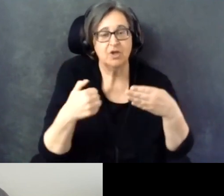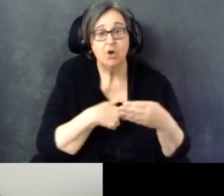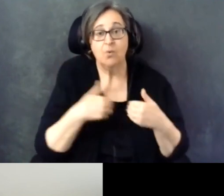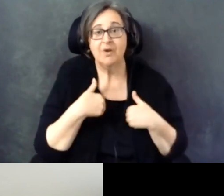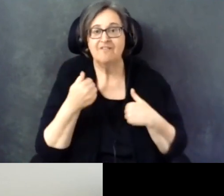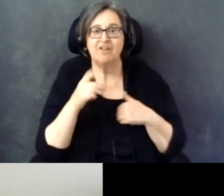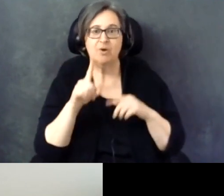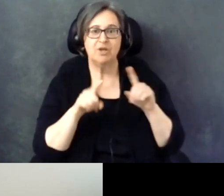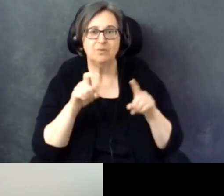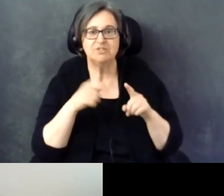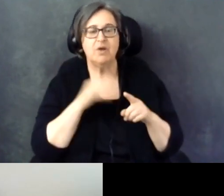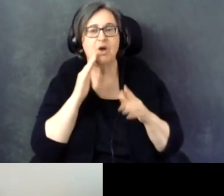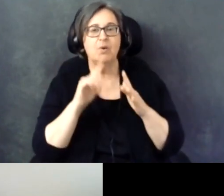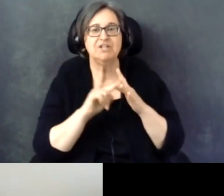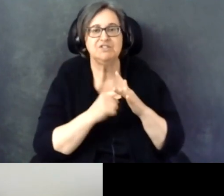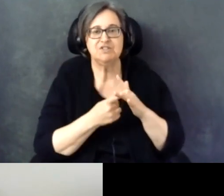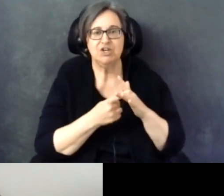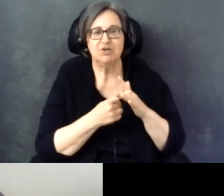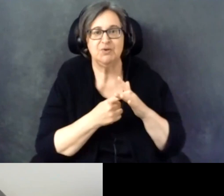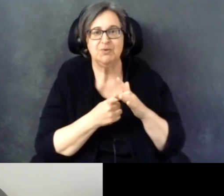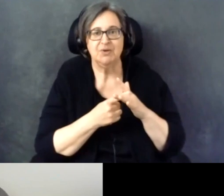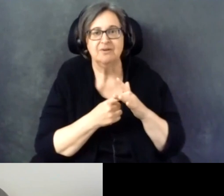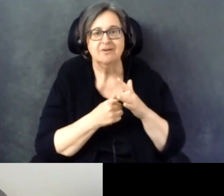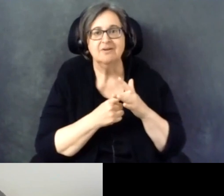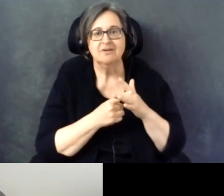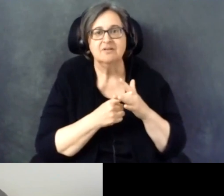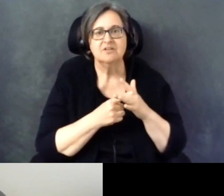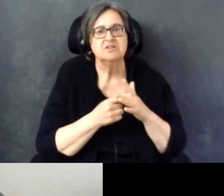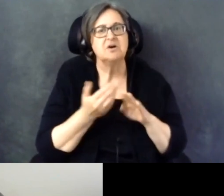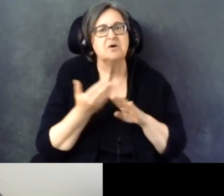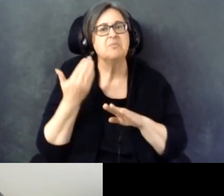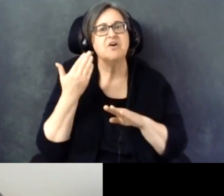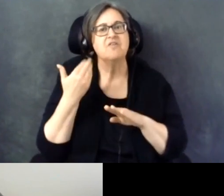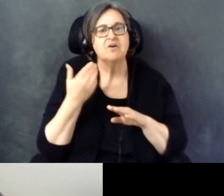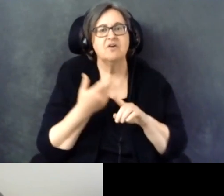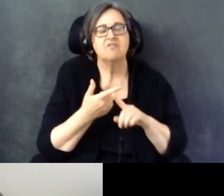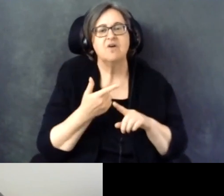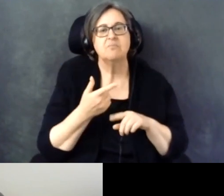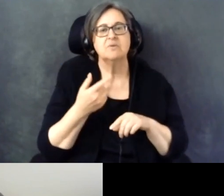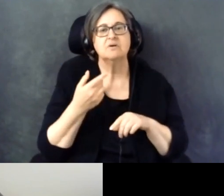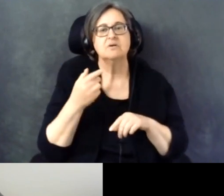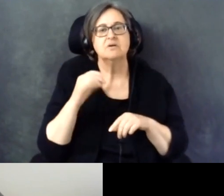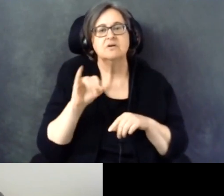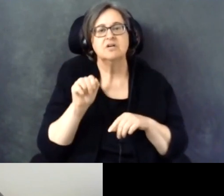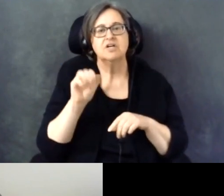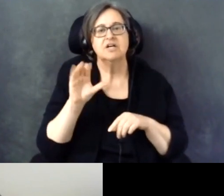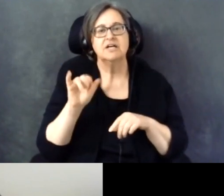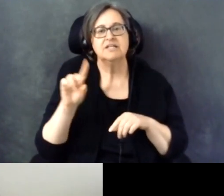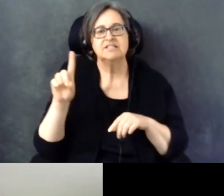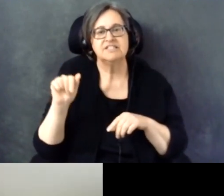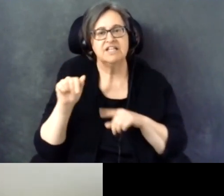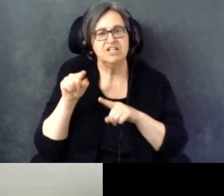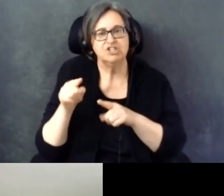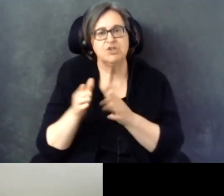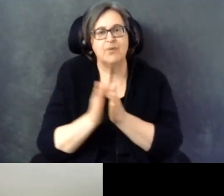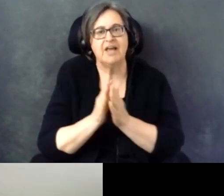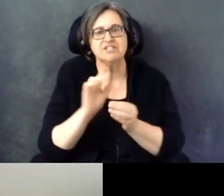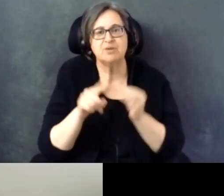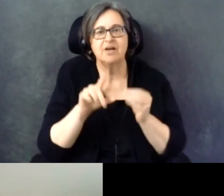I'm going to start by one that was sent earlier from Lucinda.